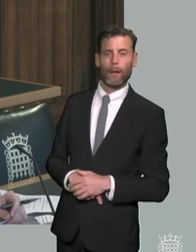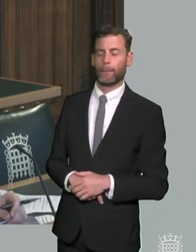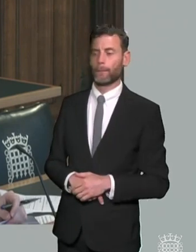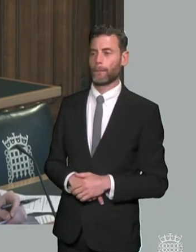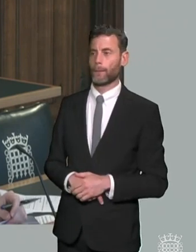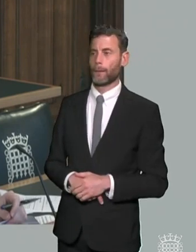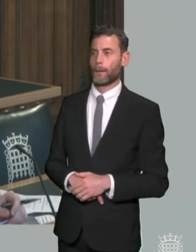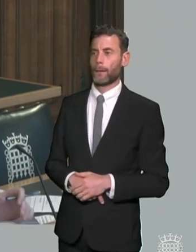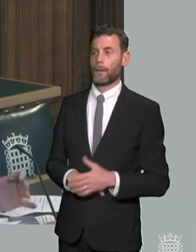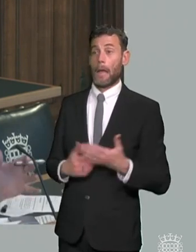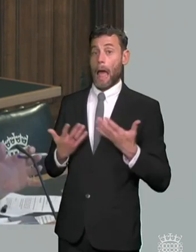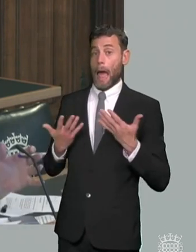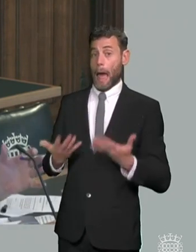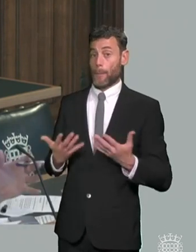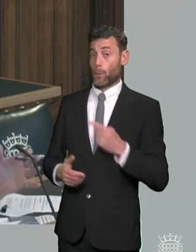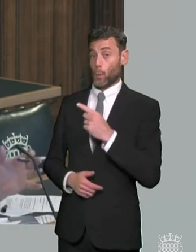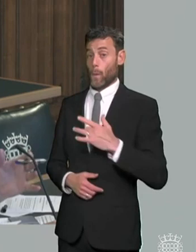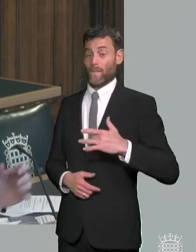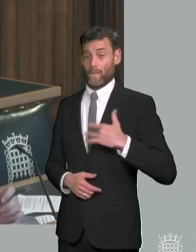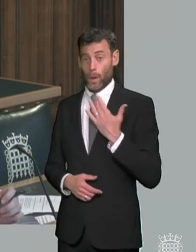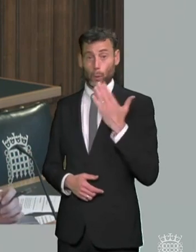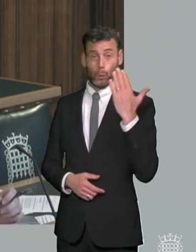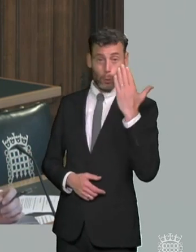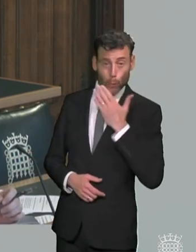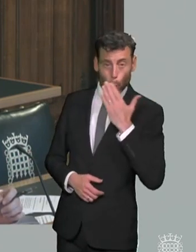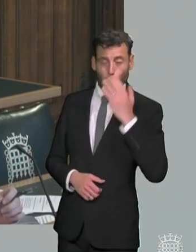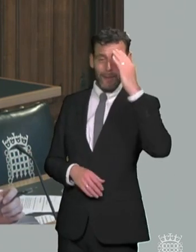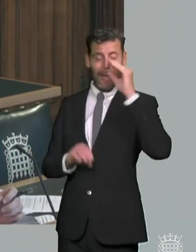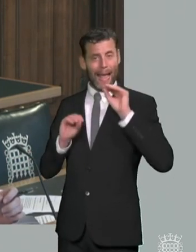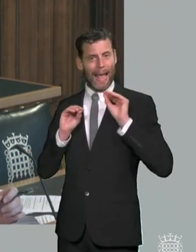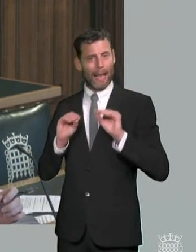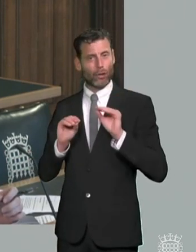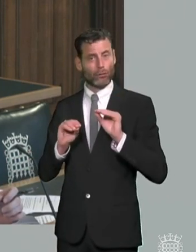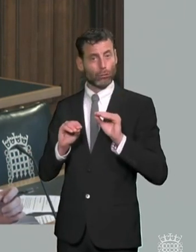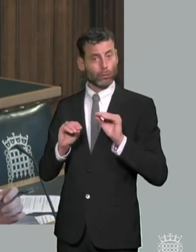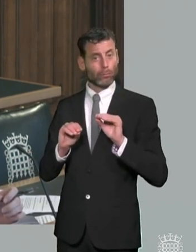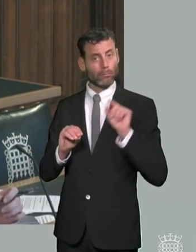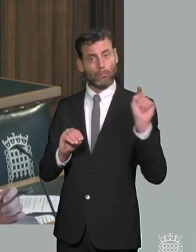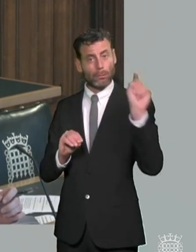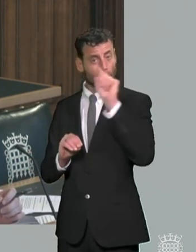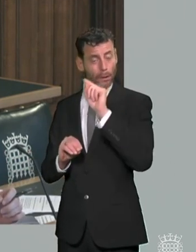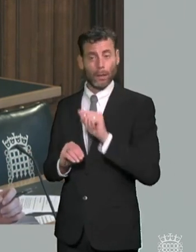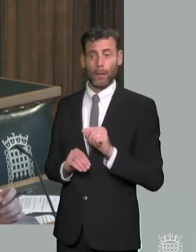for schools and education providers more generally both financial both financial incentives but also